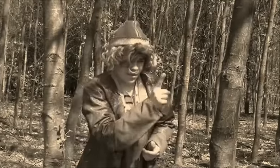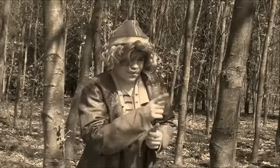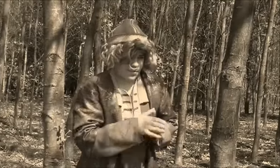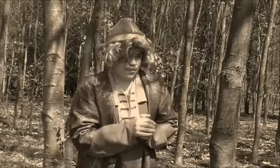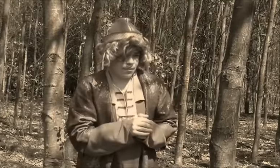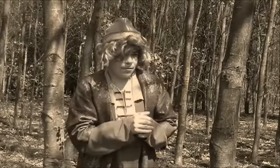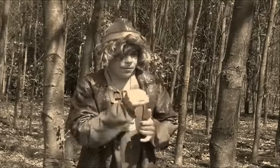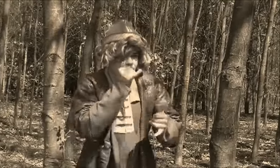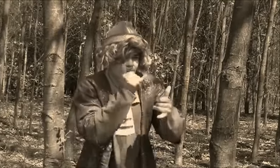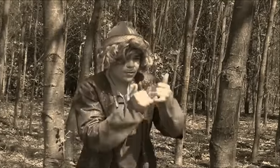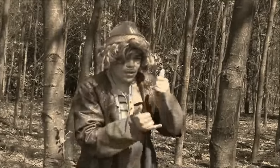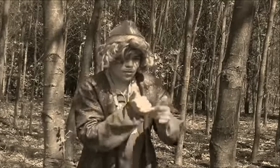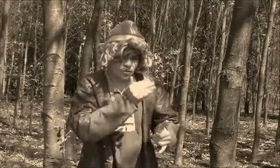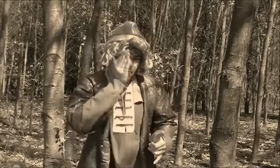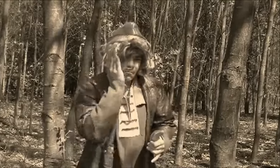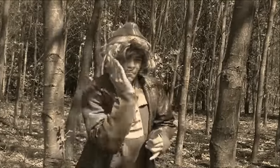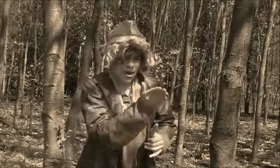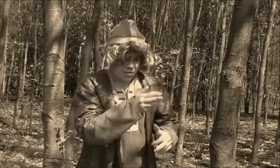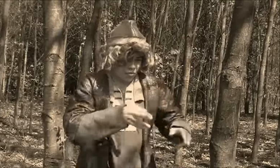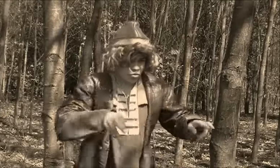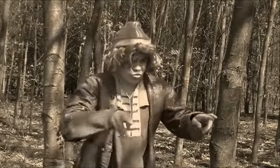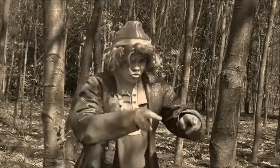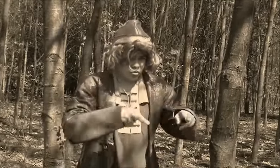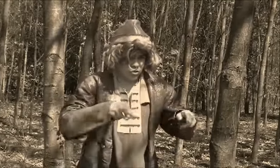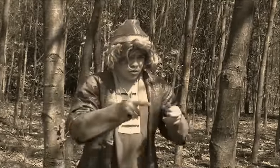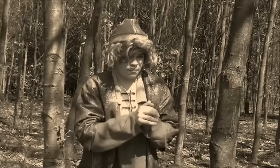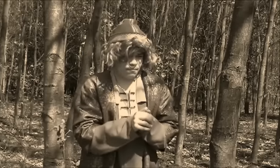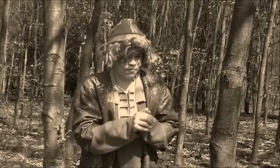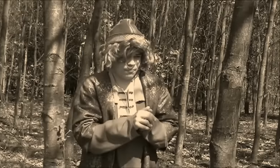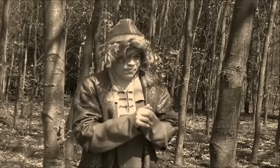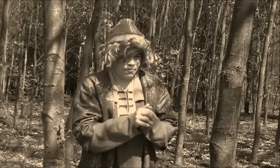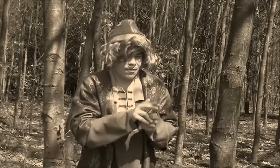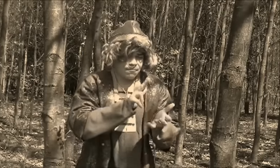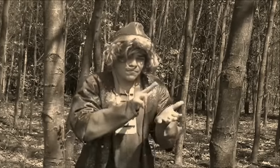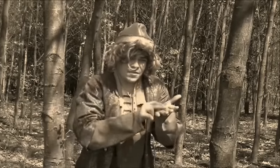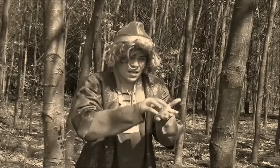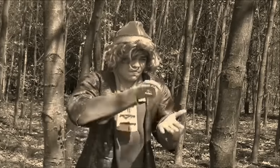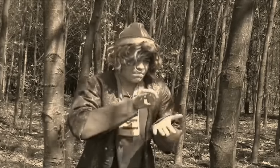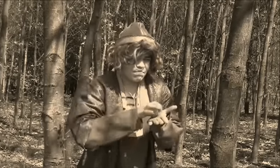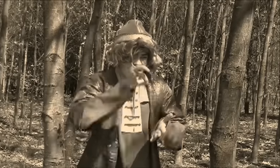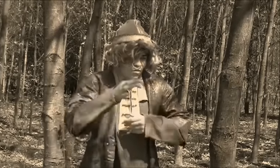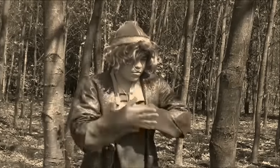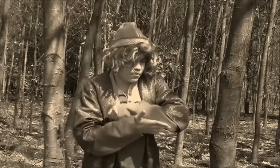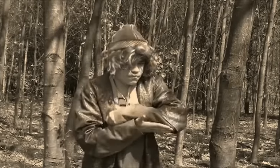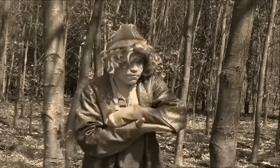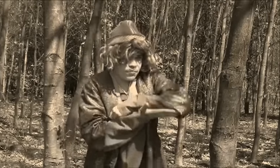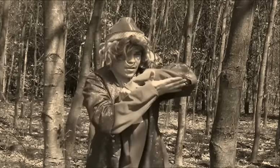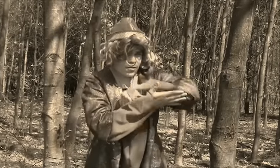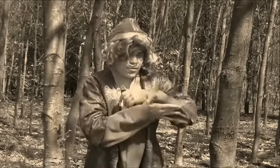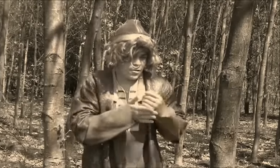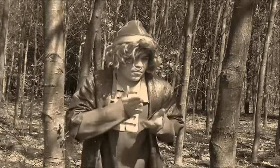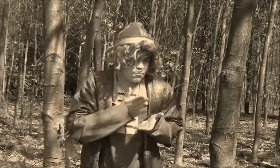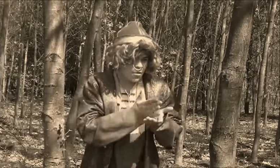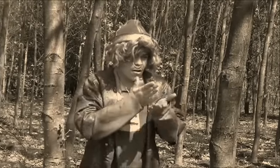but if you are family, they certainly will.